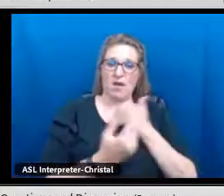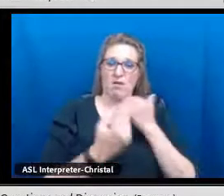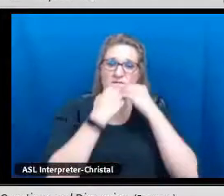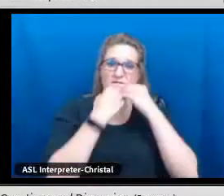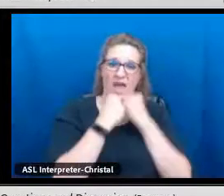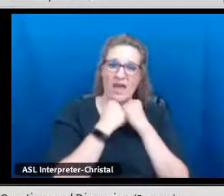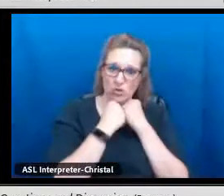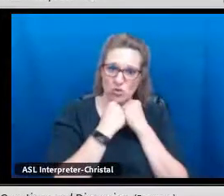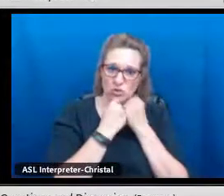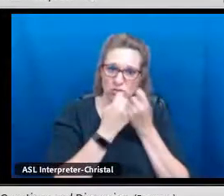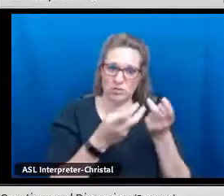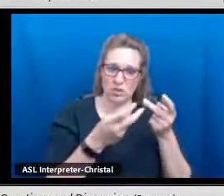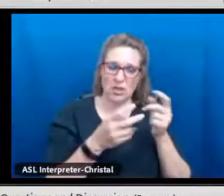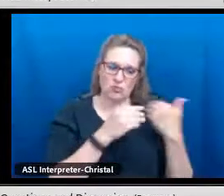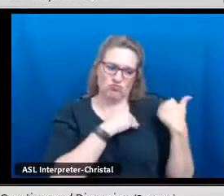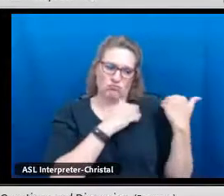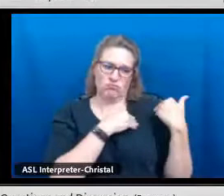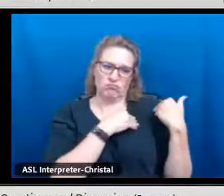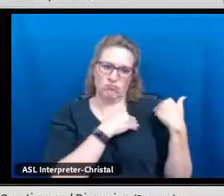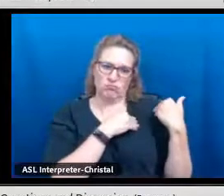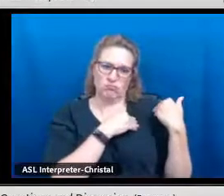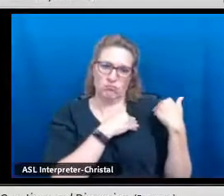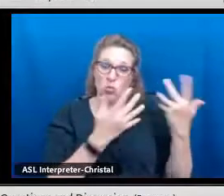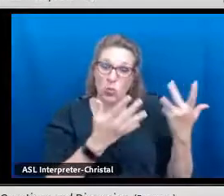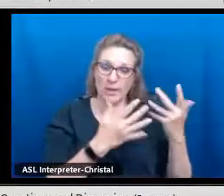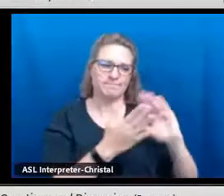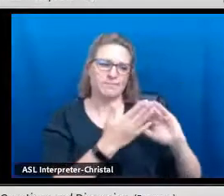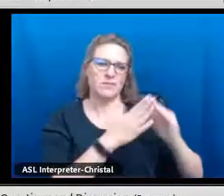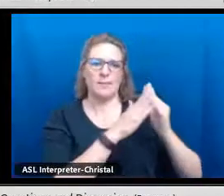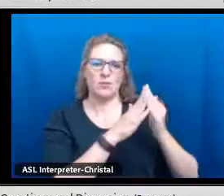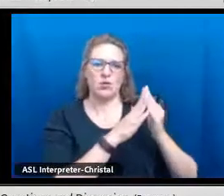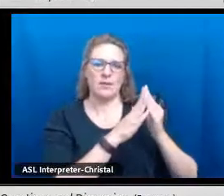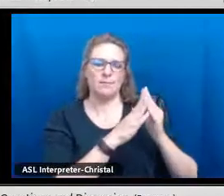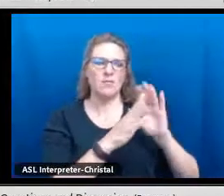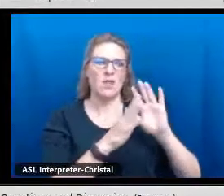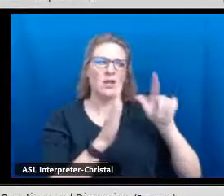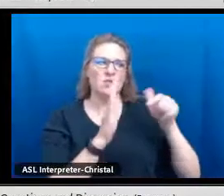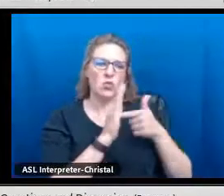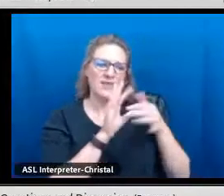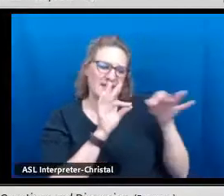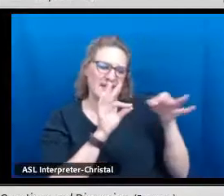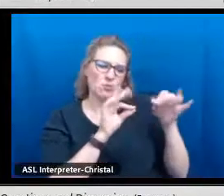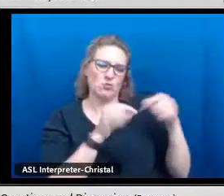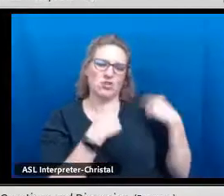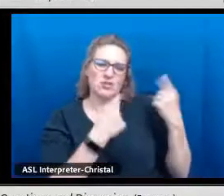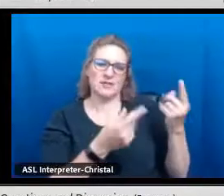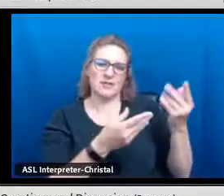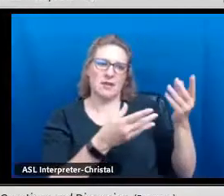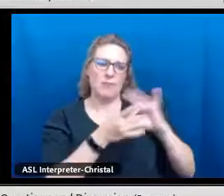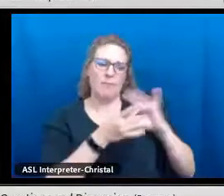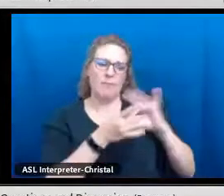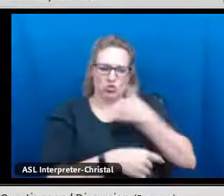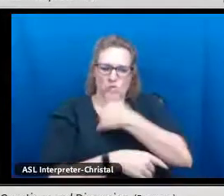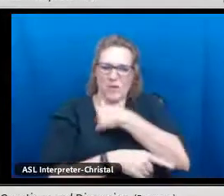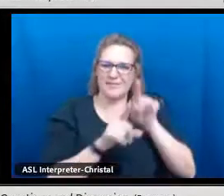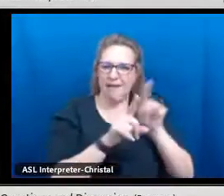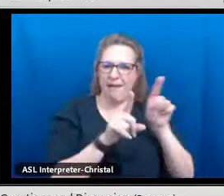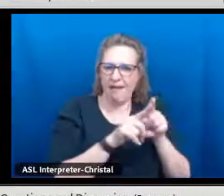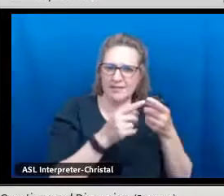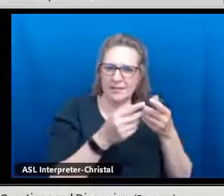With that in mind, one of our values is a responsibility to the community.